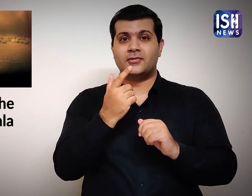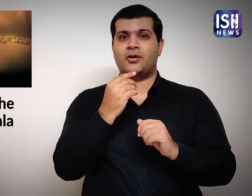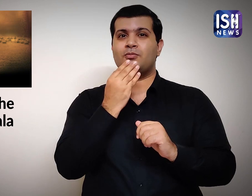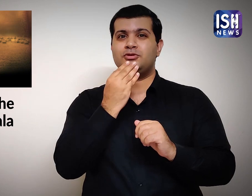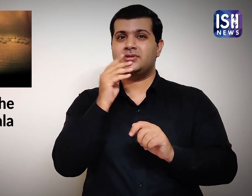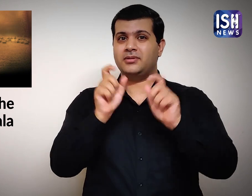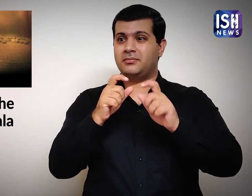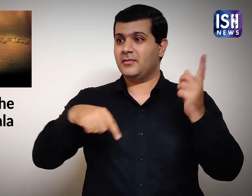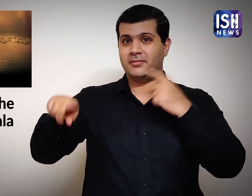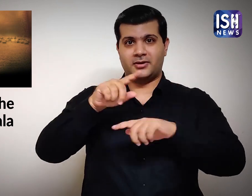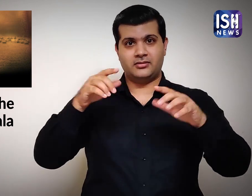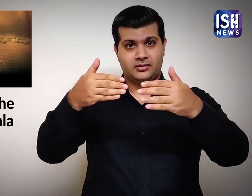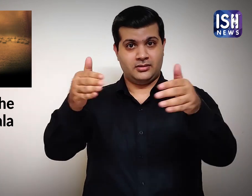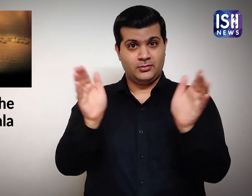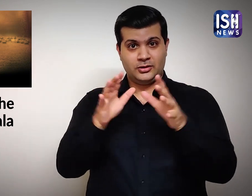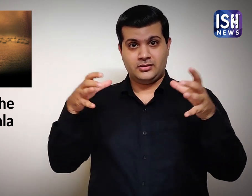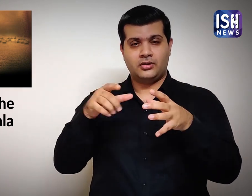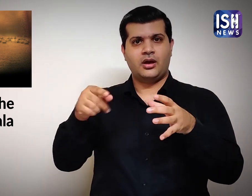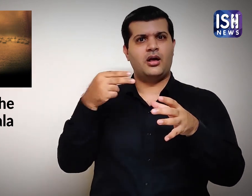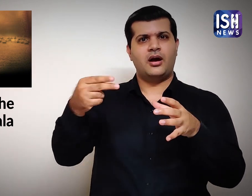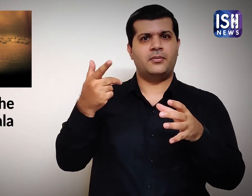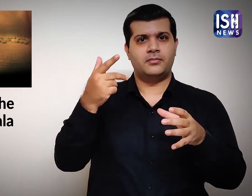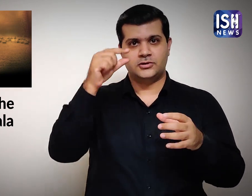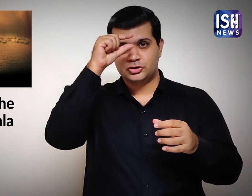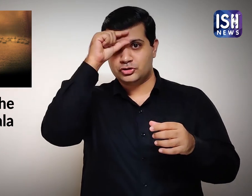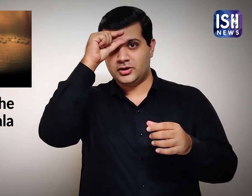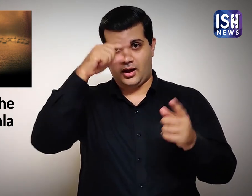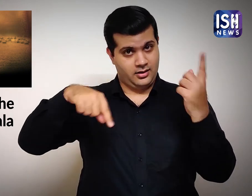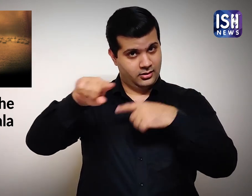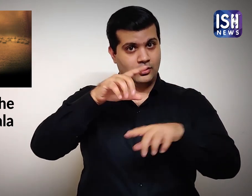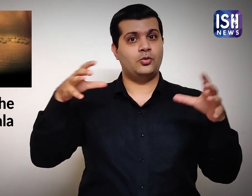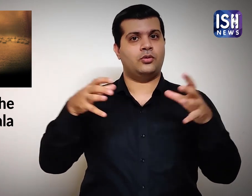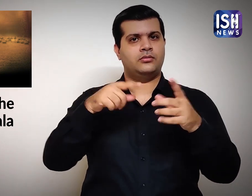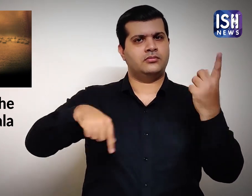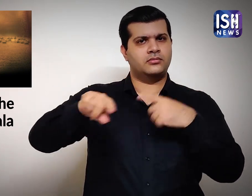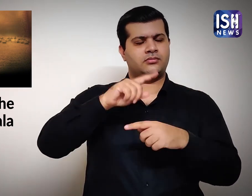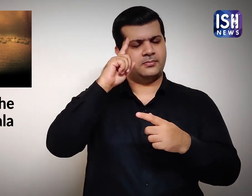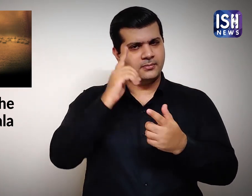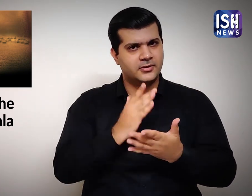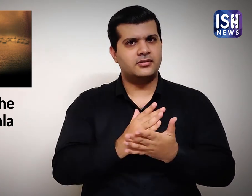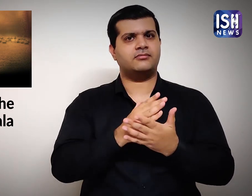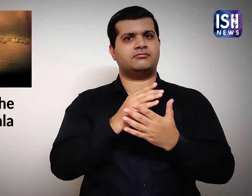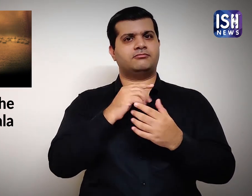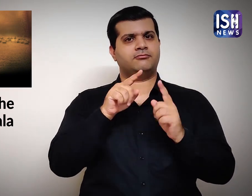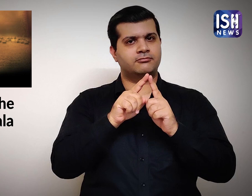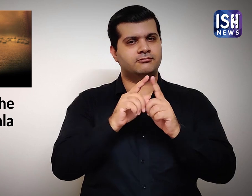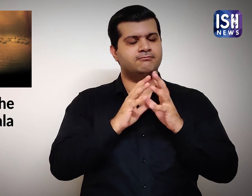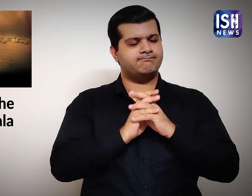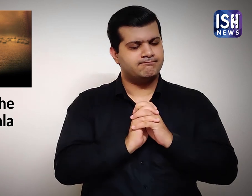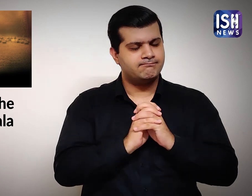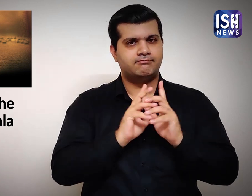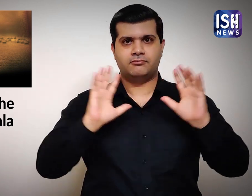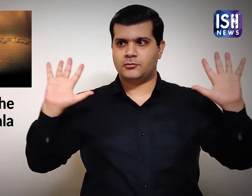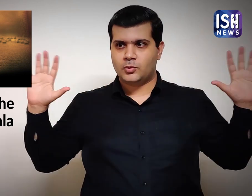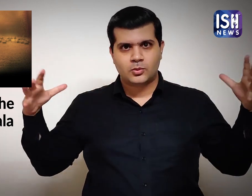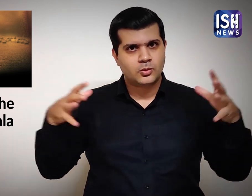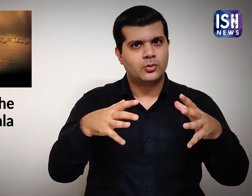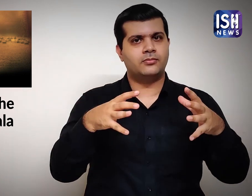It is the day of intense grief and mourning where Muslims from the Shia community gather together